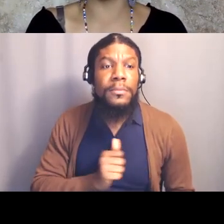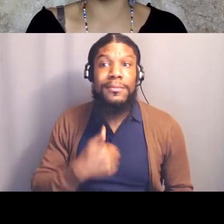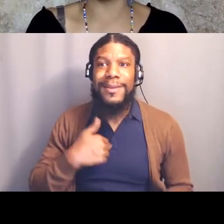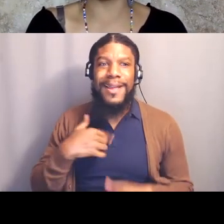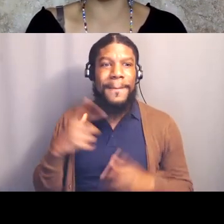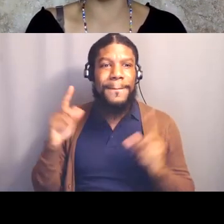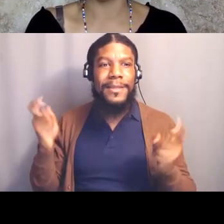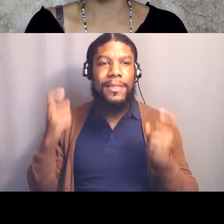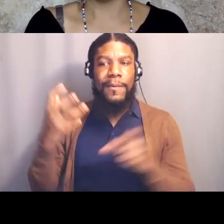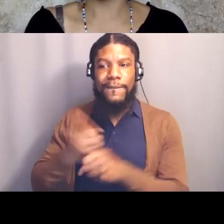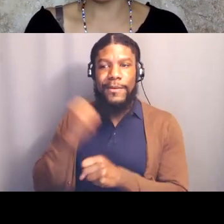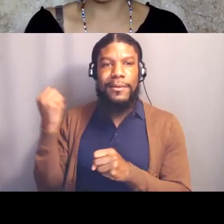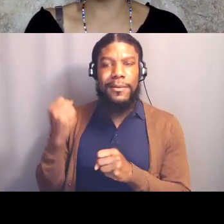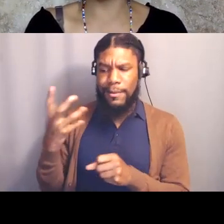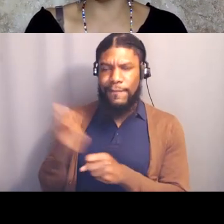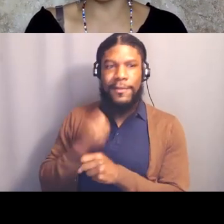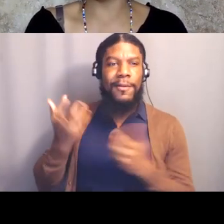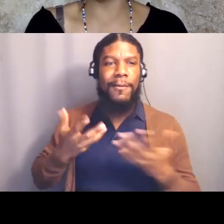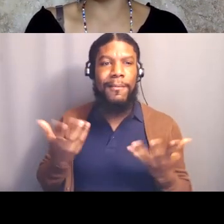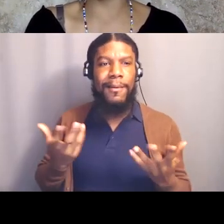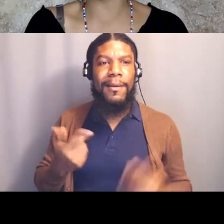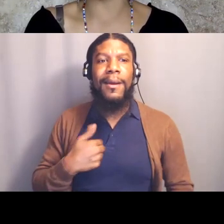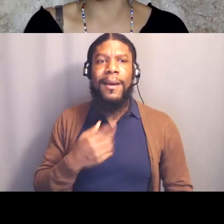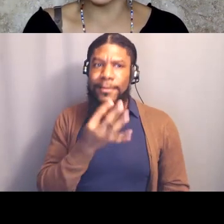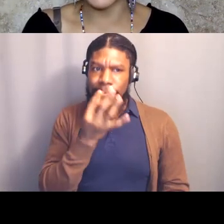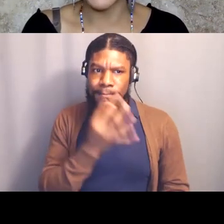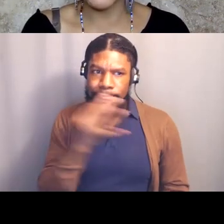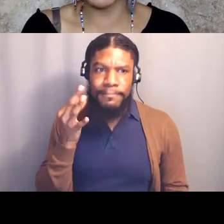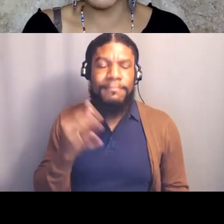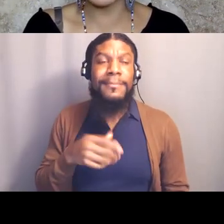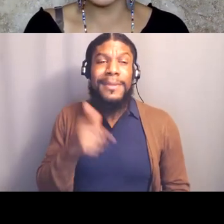for me is that I fasted every eligible day for Ramadan,